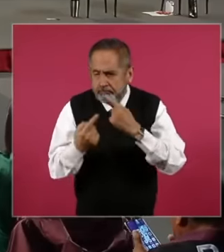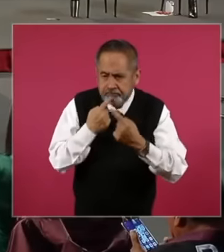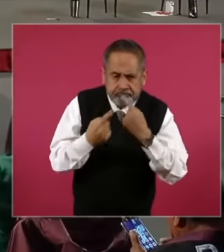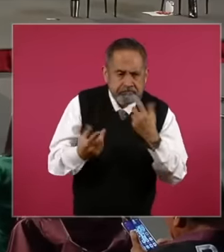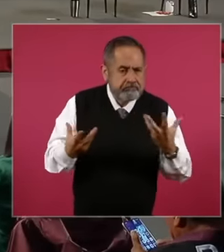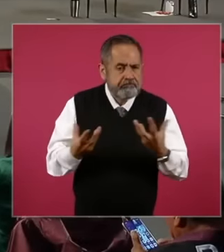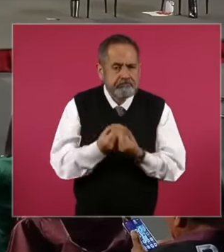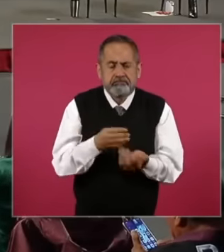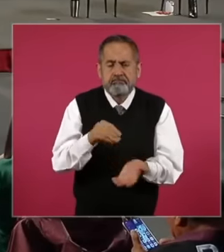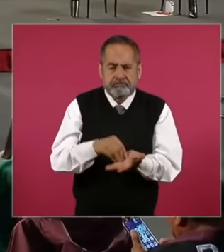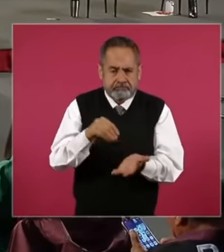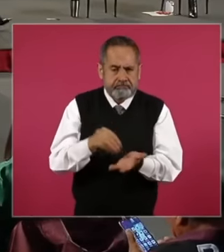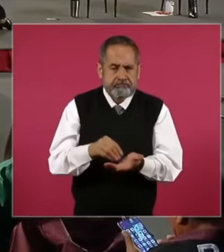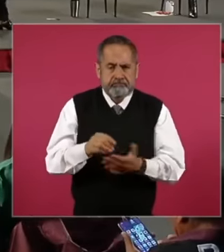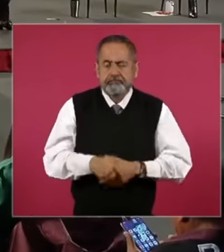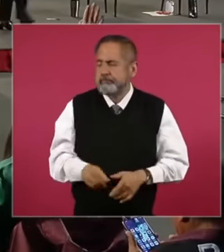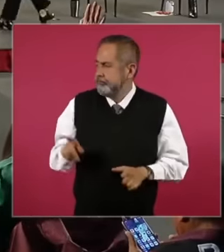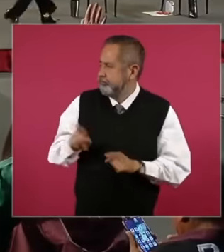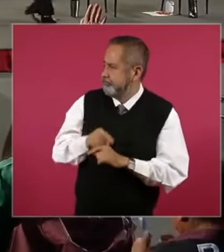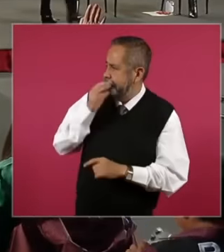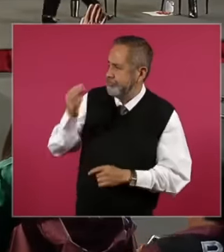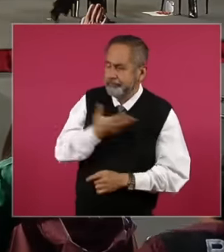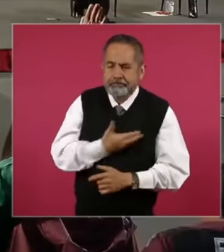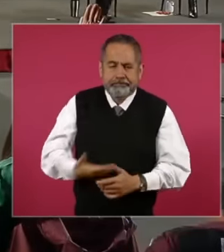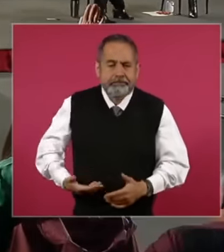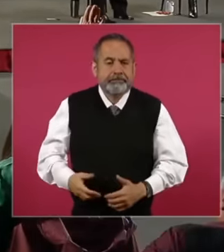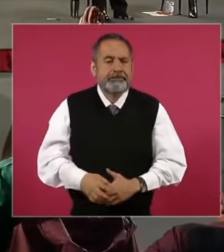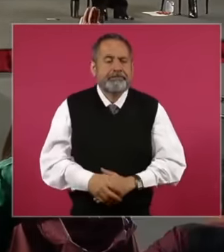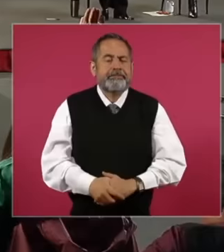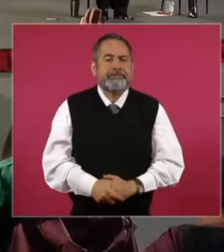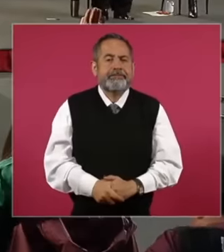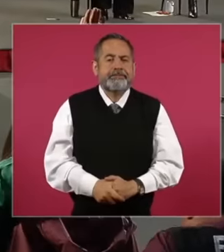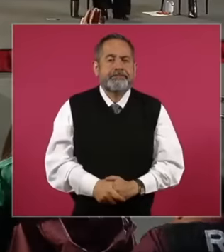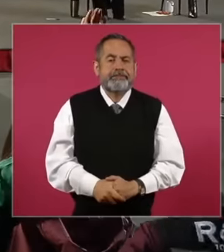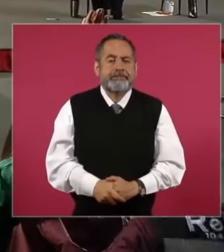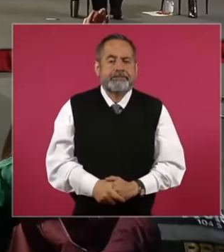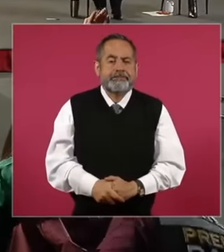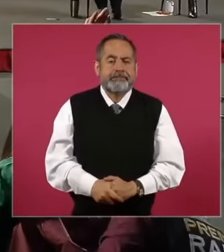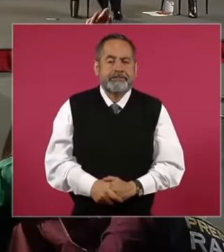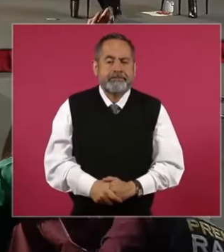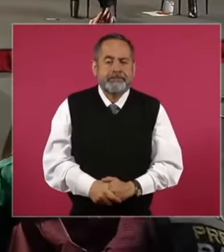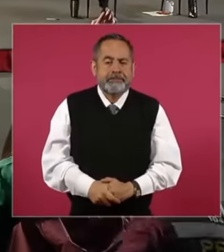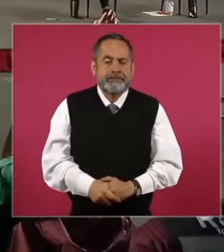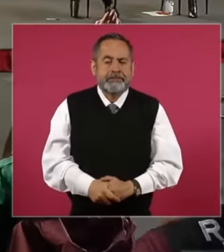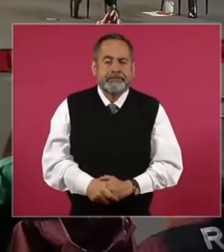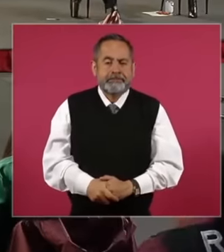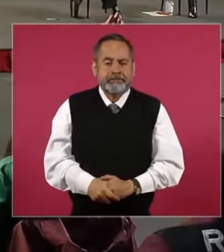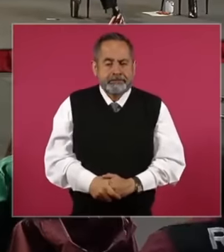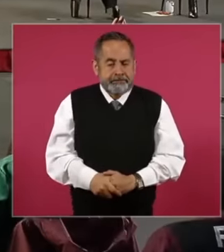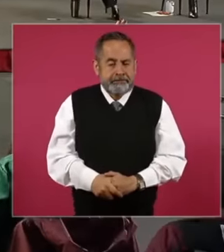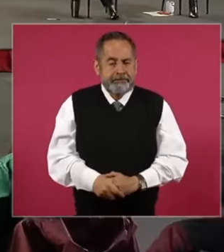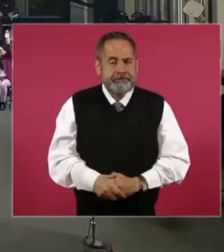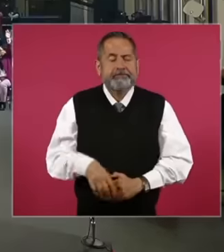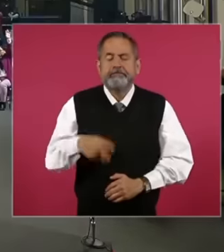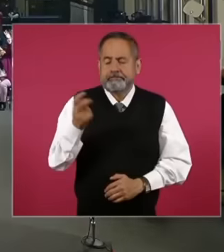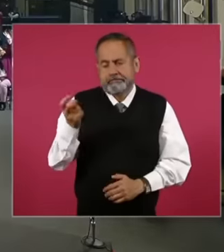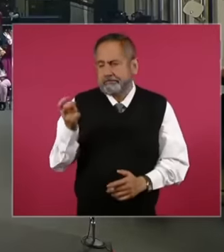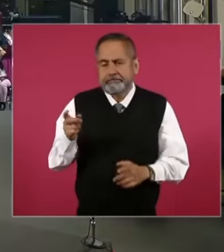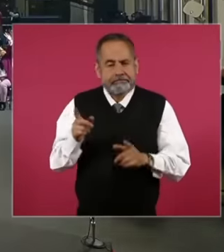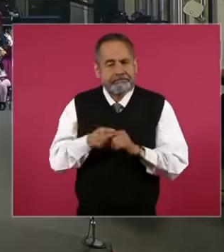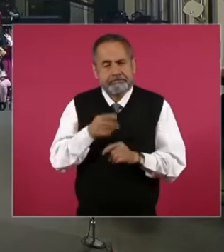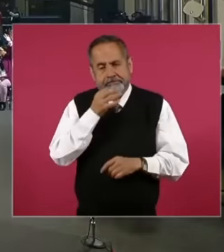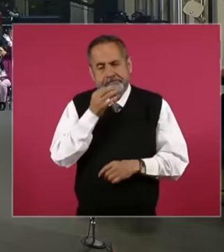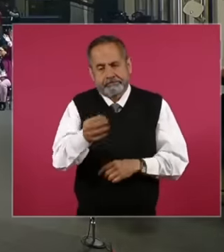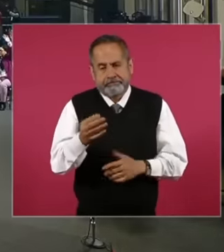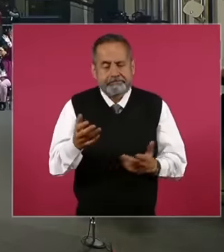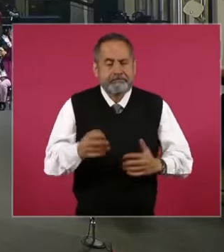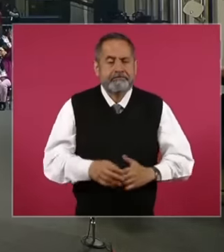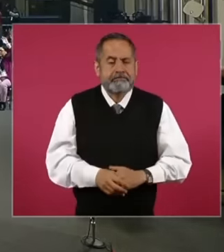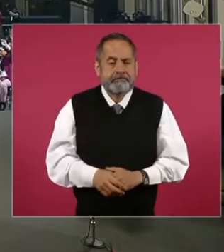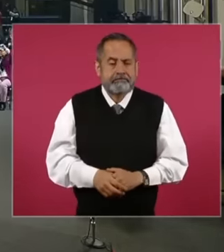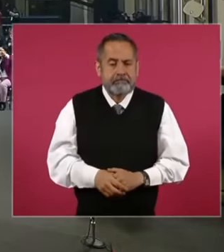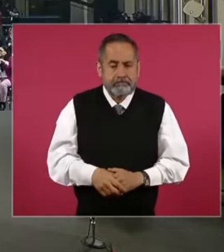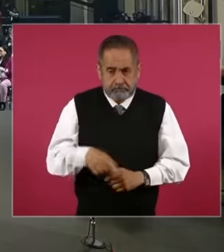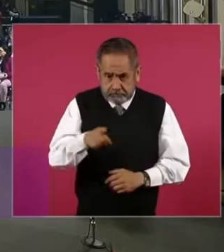president Well, that is what you want